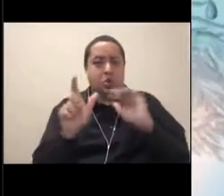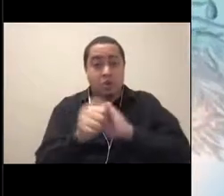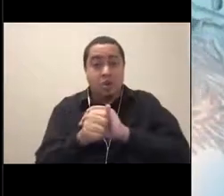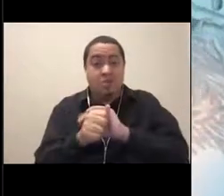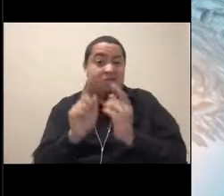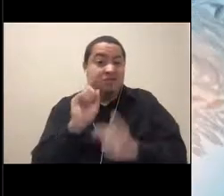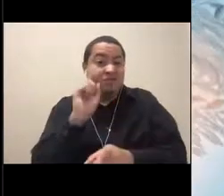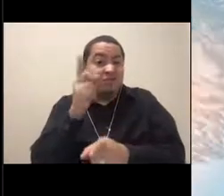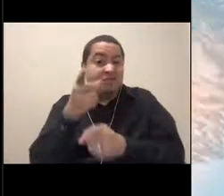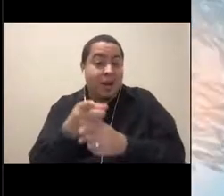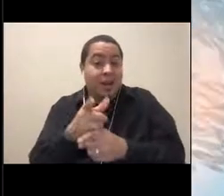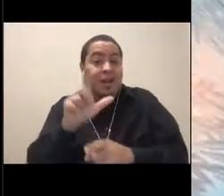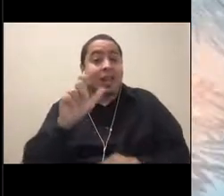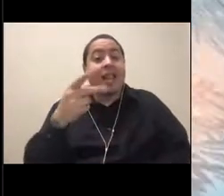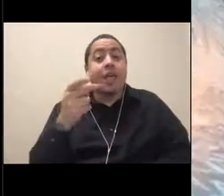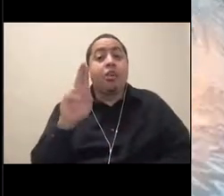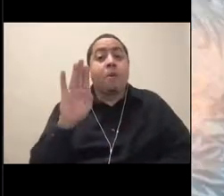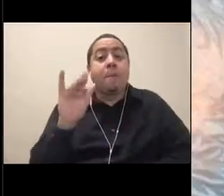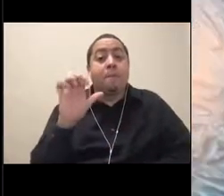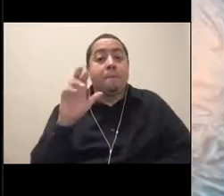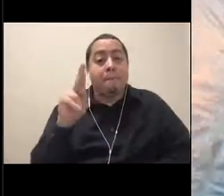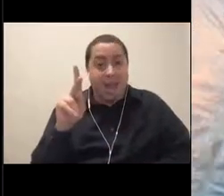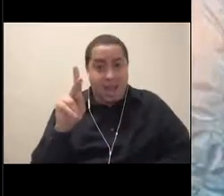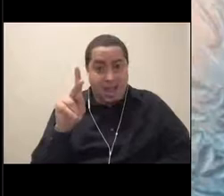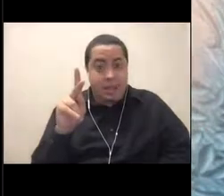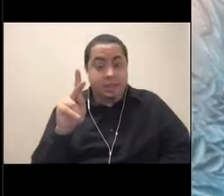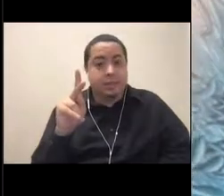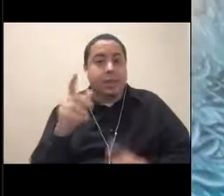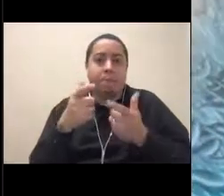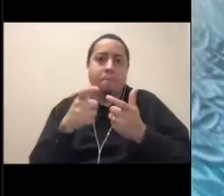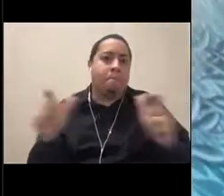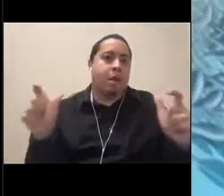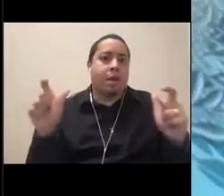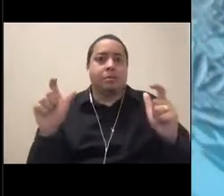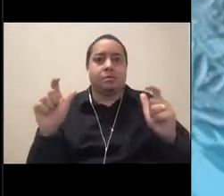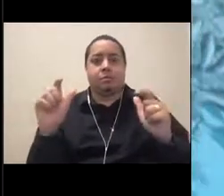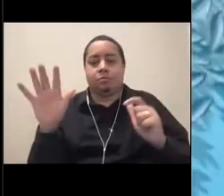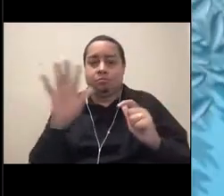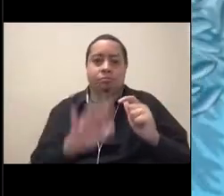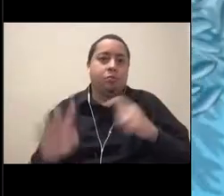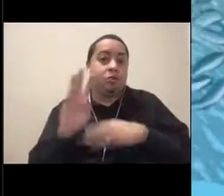Leatherback sea turtles are the largest sea turtles in the world and can get to be about 2,000 pounds.